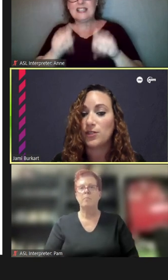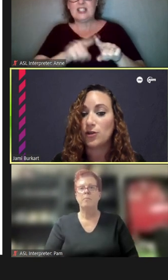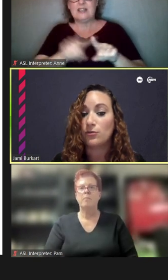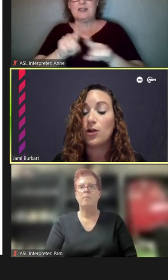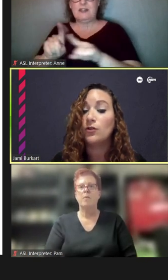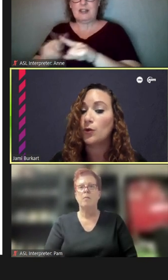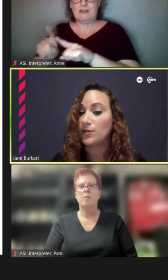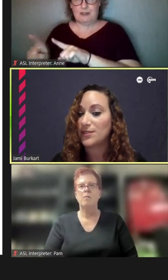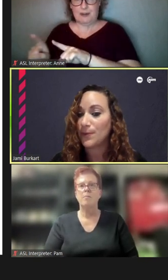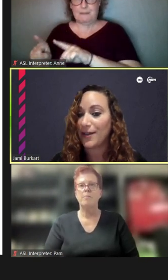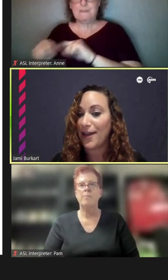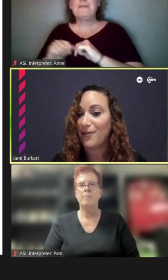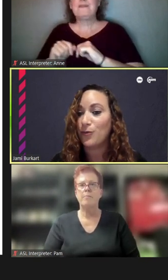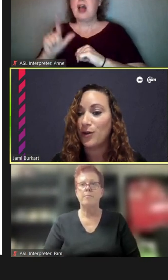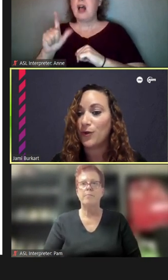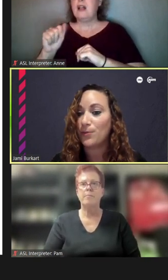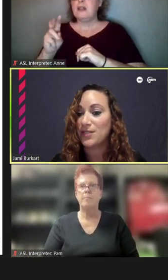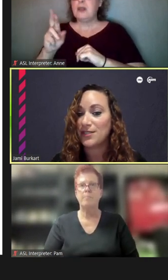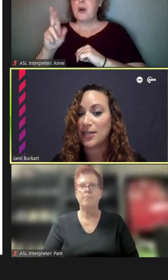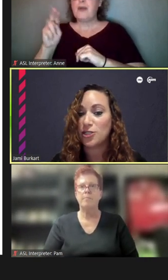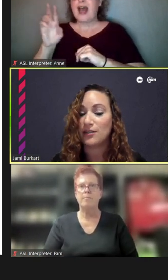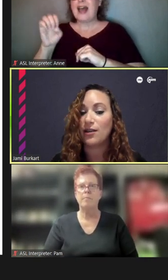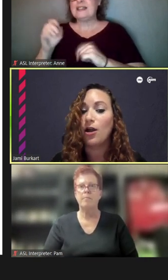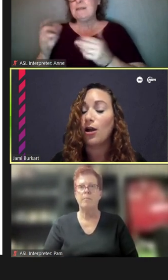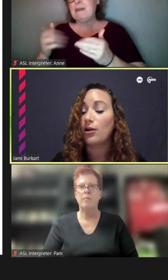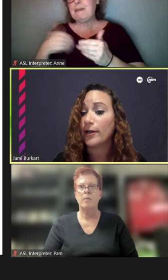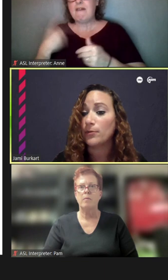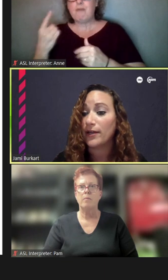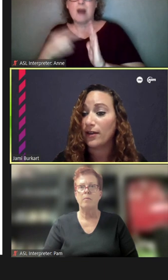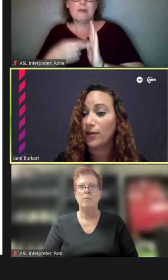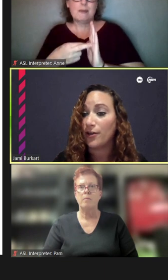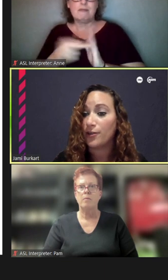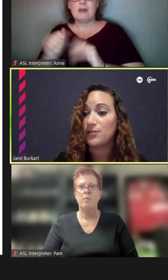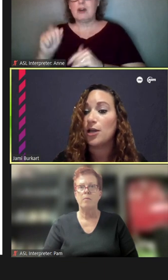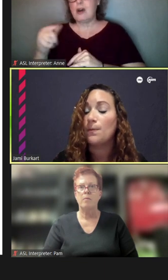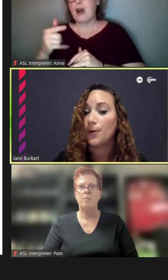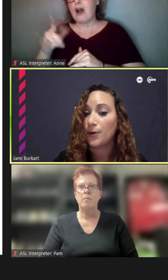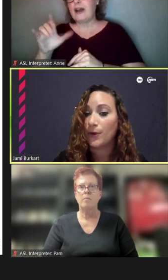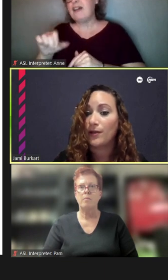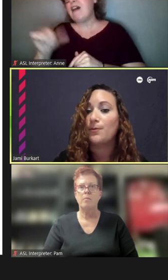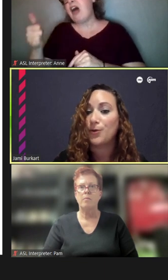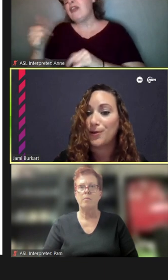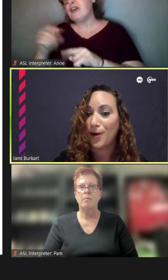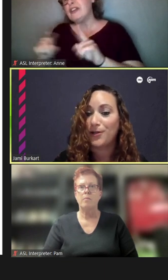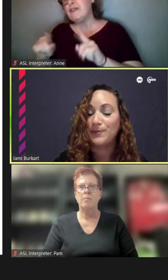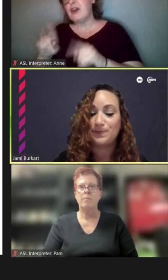So, Lawrence might have one representation, Argyle might have others -- Berwyn and Bryn Mawr.